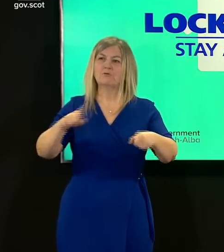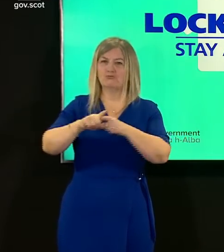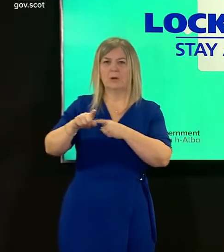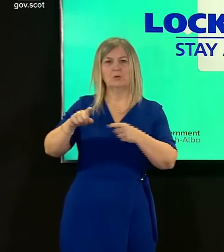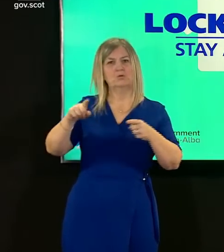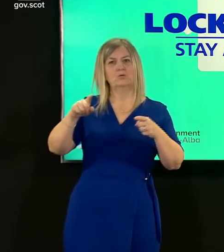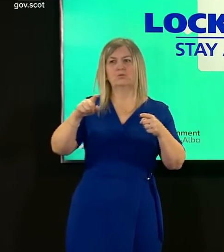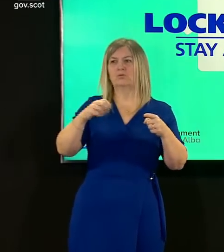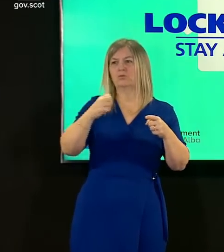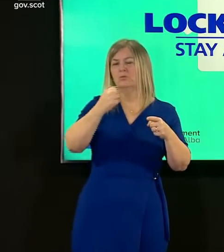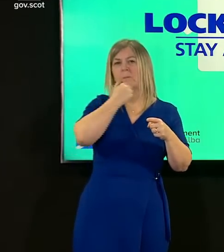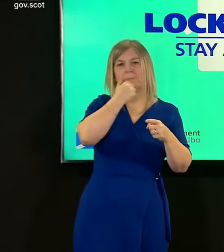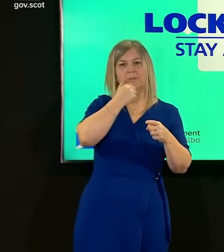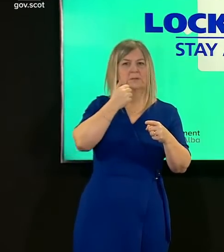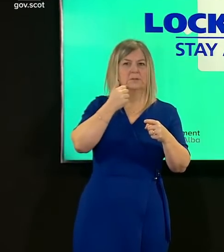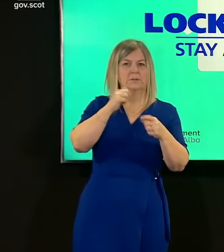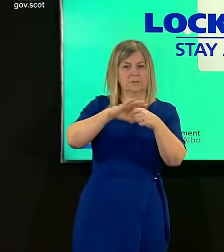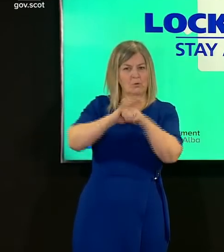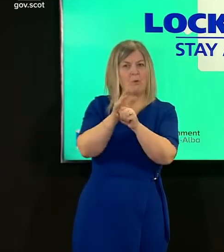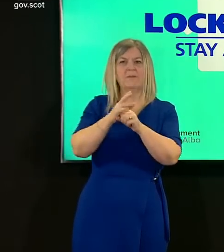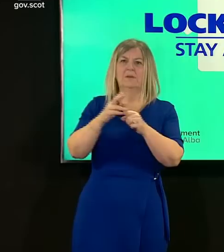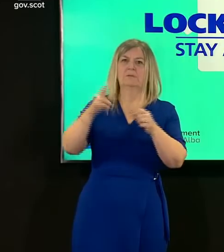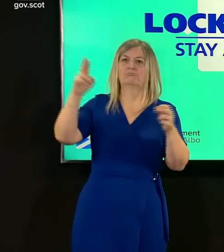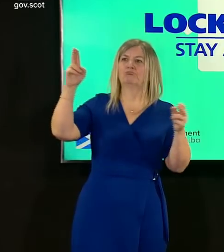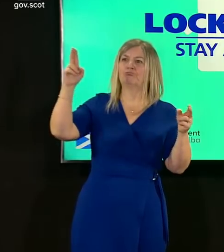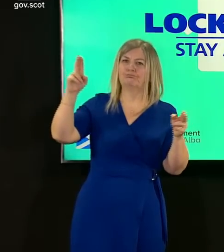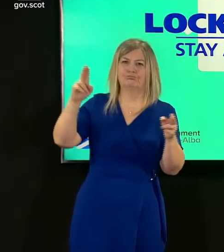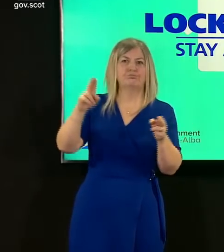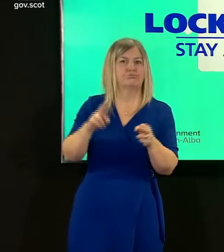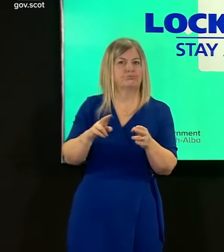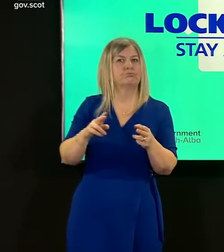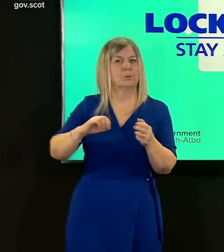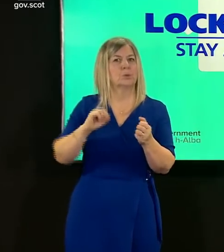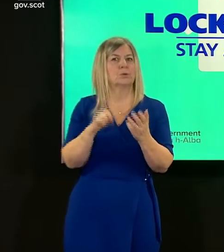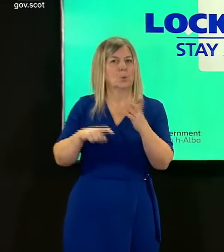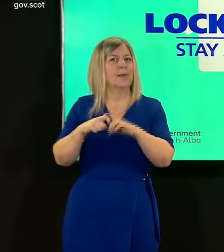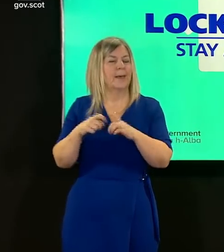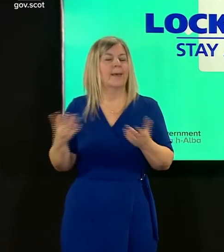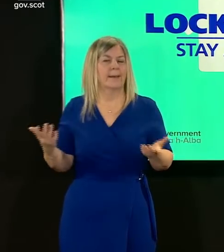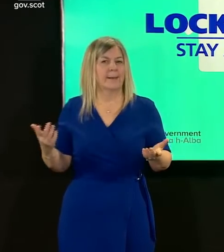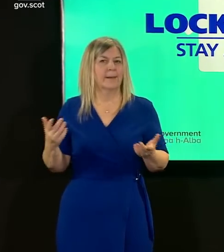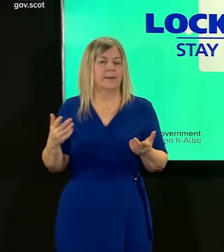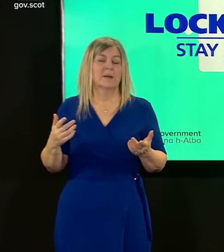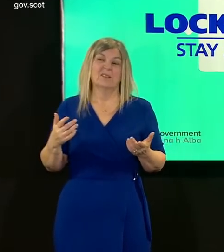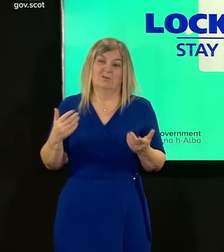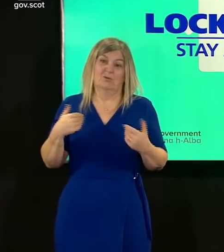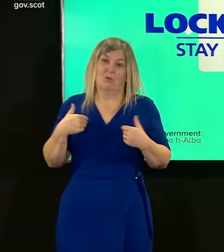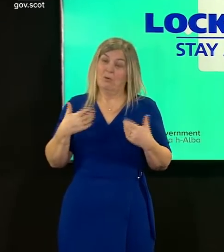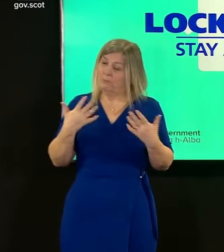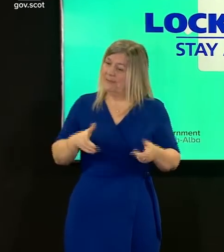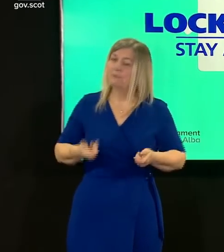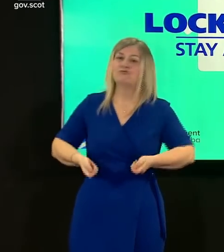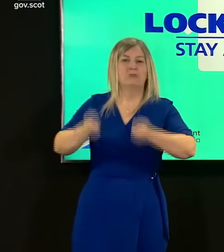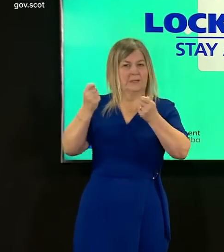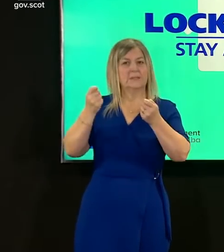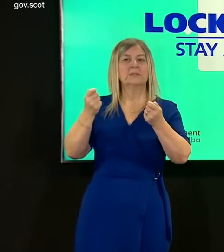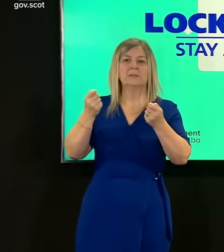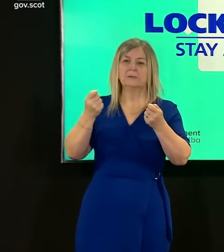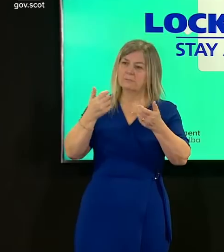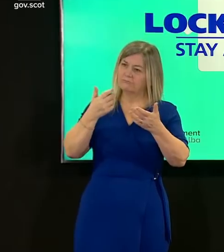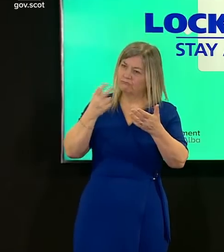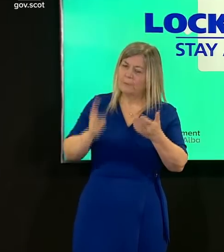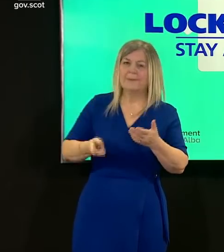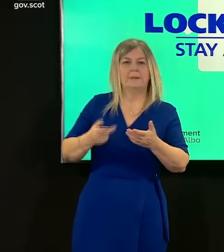so that continues to be our main argument if you like our main area that we seek to persuade uh